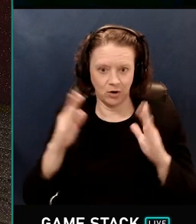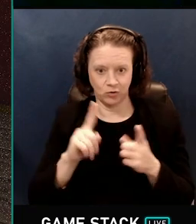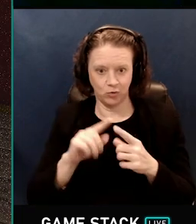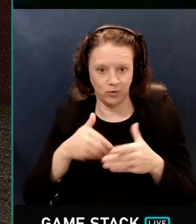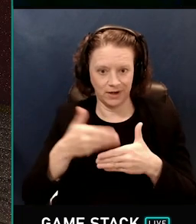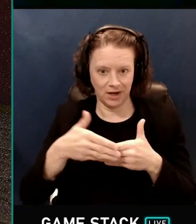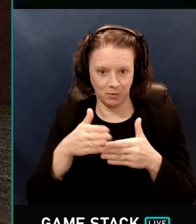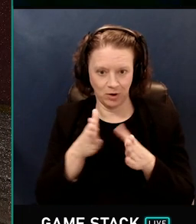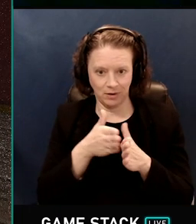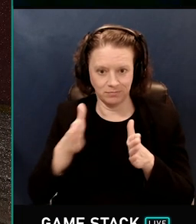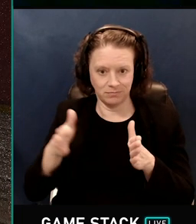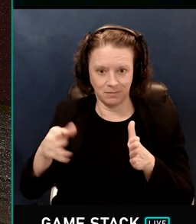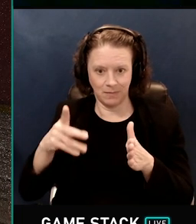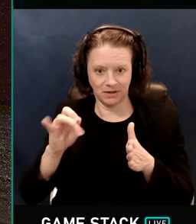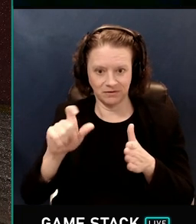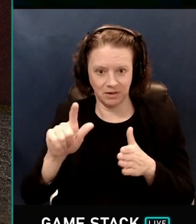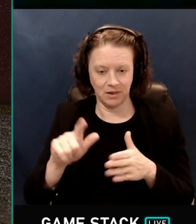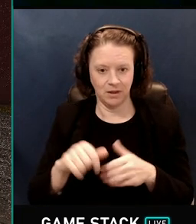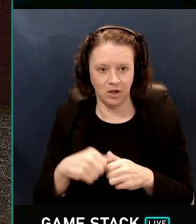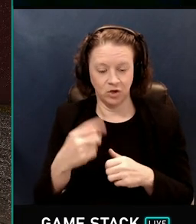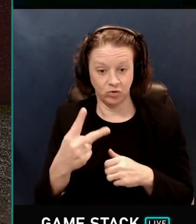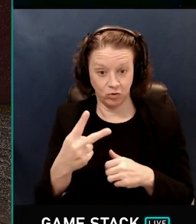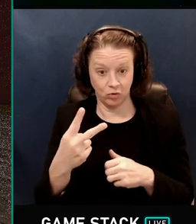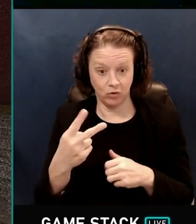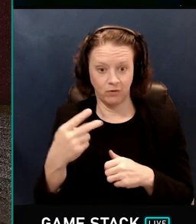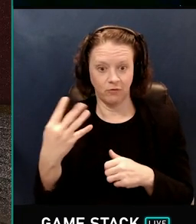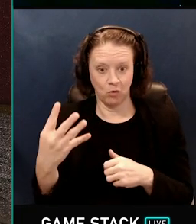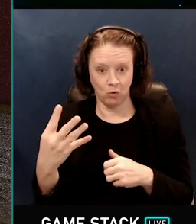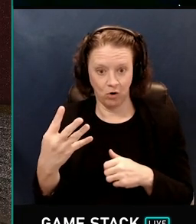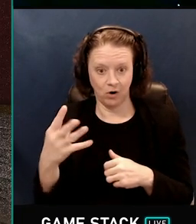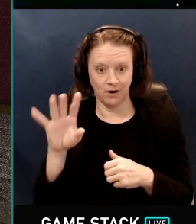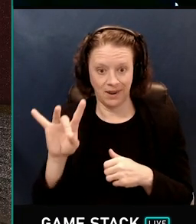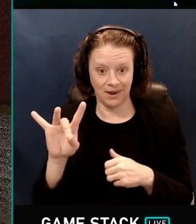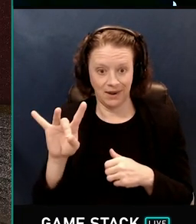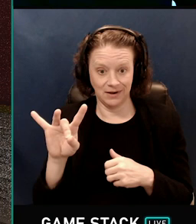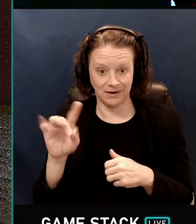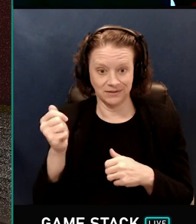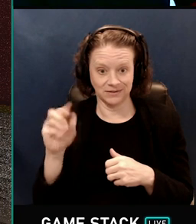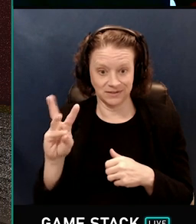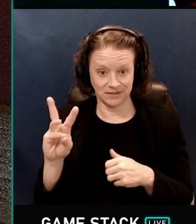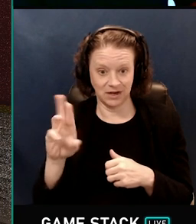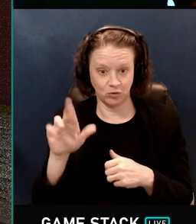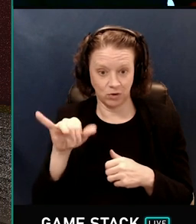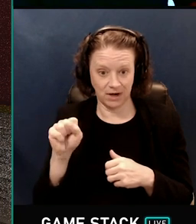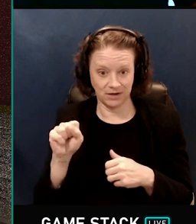There's two rays, four rays, eight, 16. Now 16 rays per pixel, we can kind of